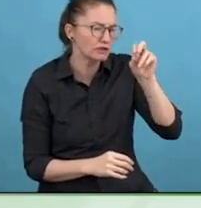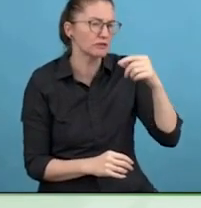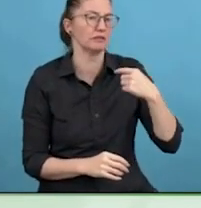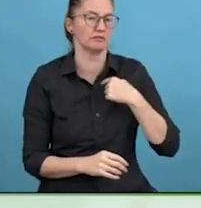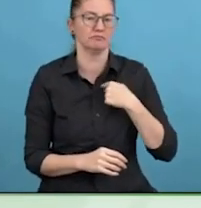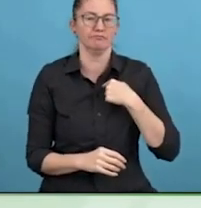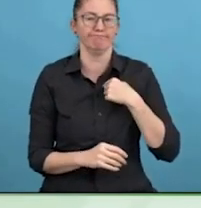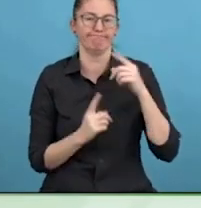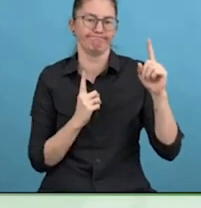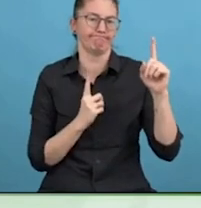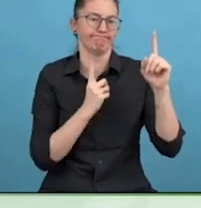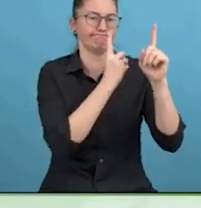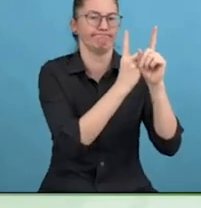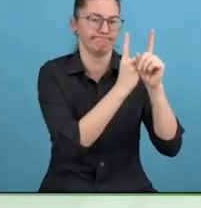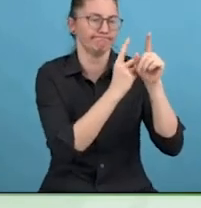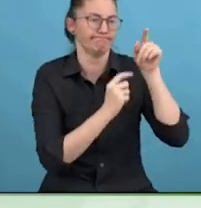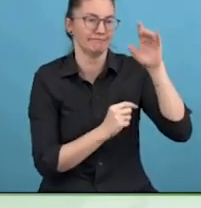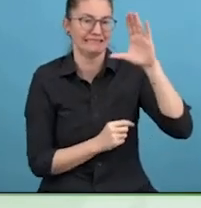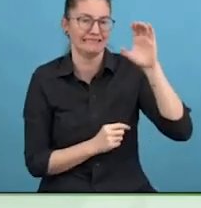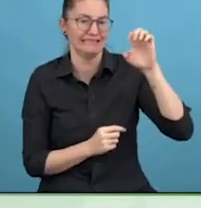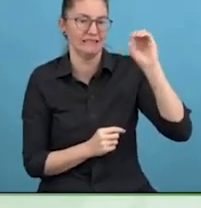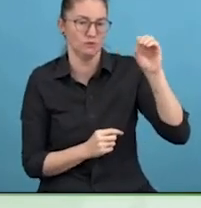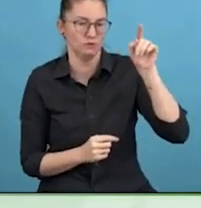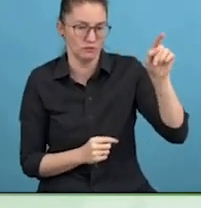You might not know from my accent I live in the US.